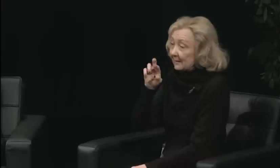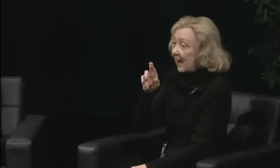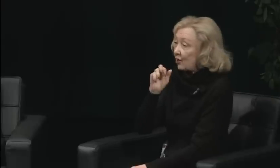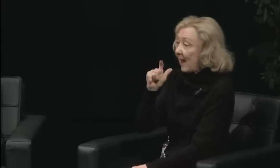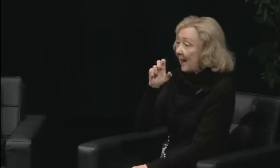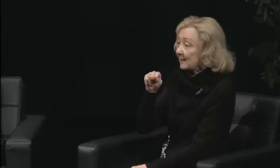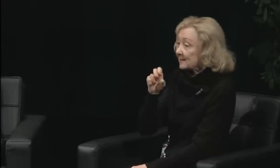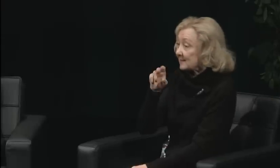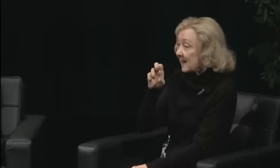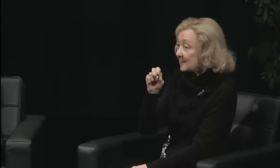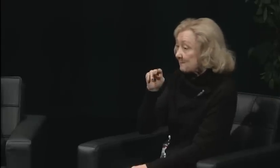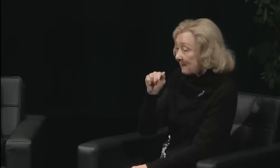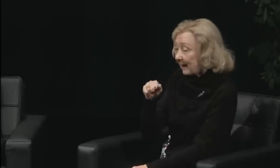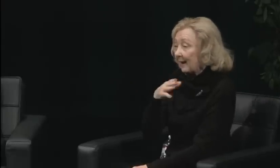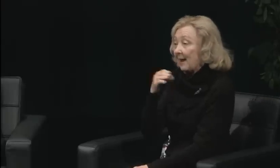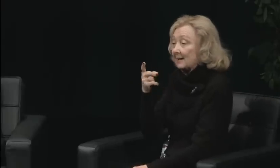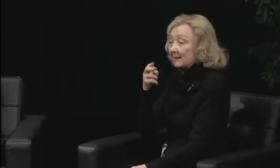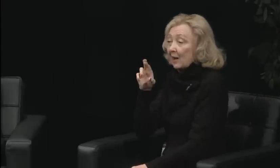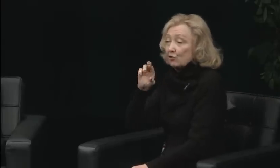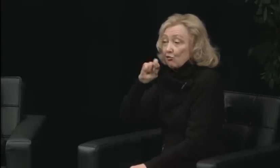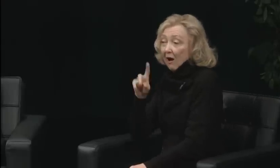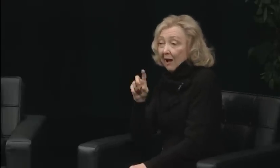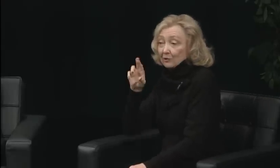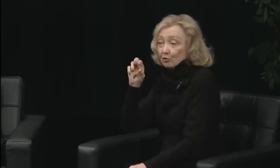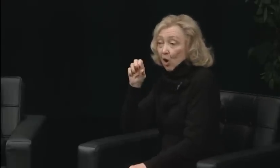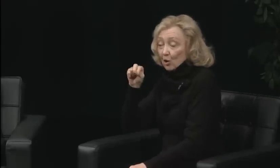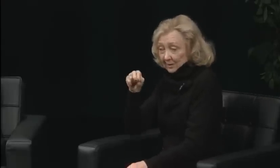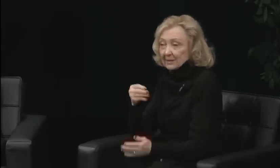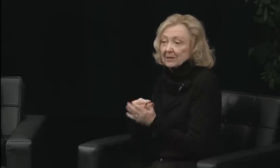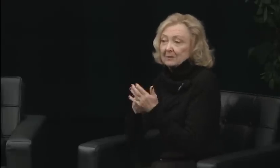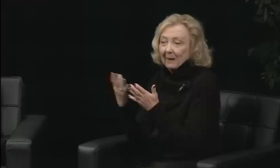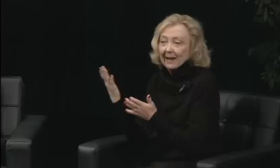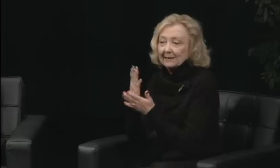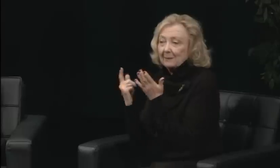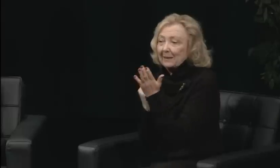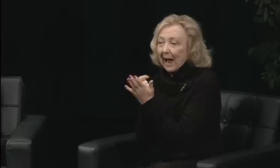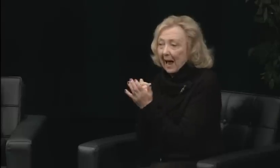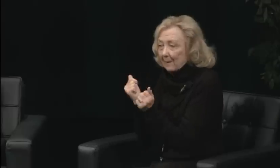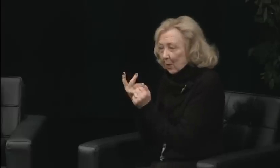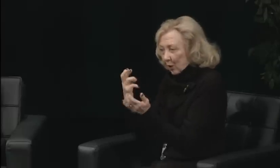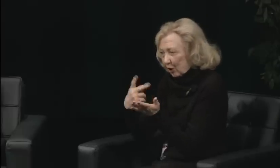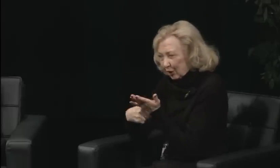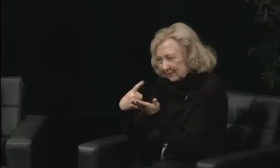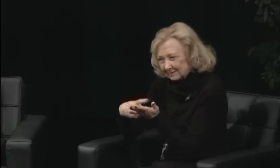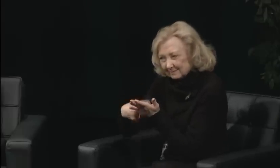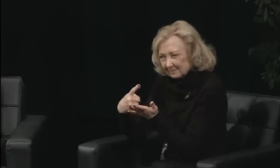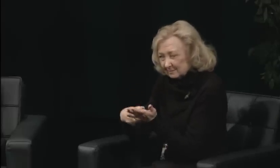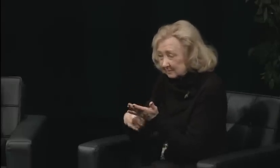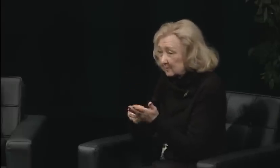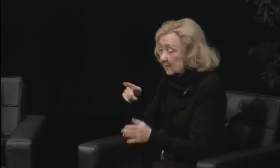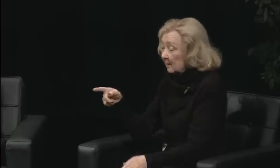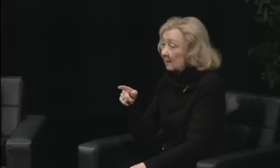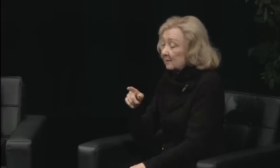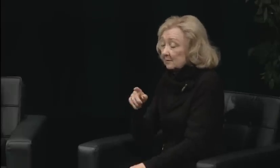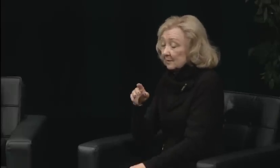So clearly, the movement was male-dominated. What was the place of women in the movement,